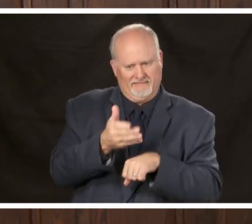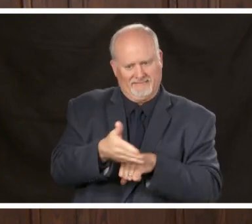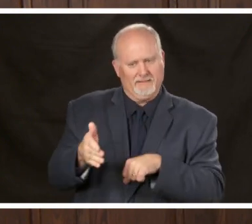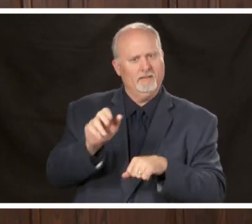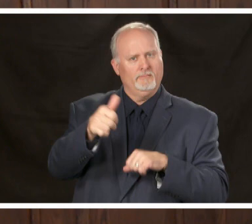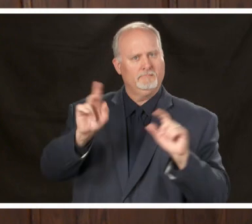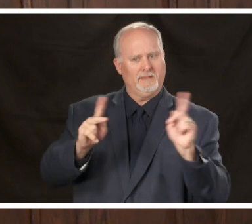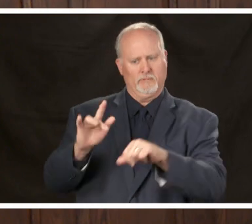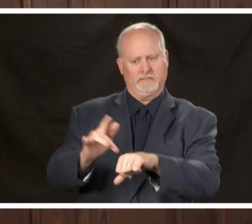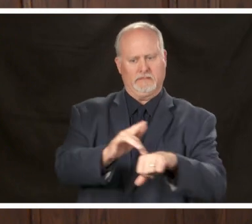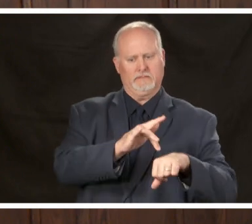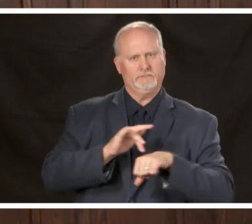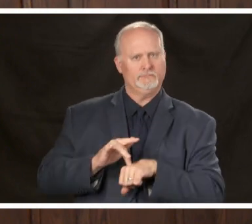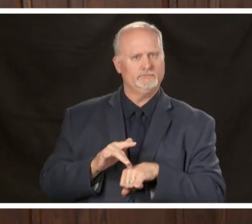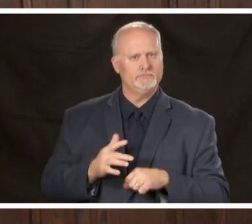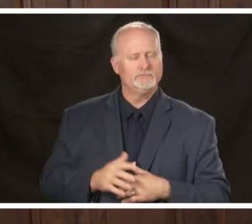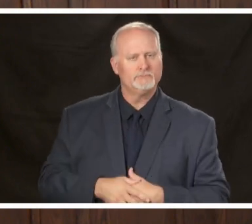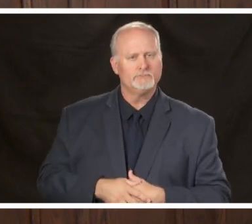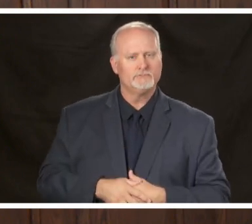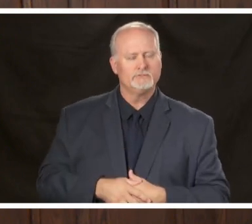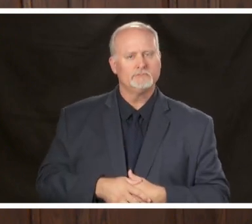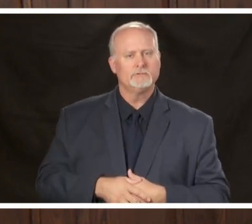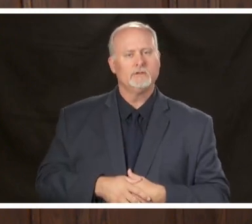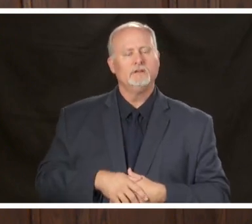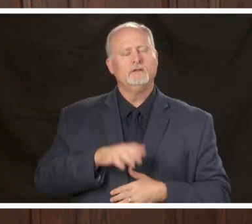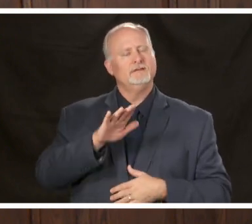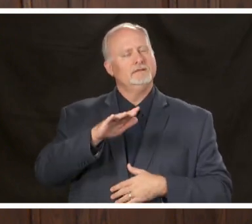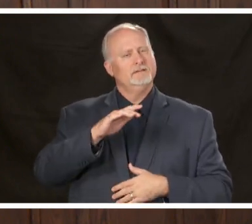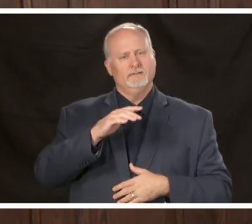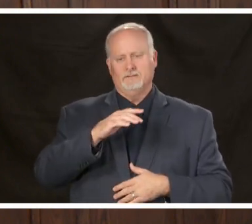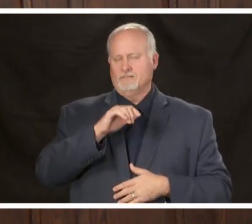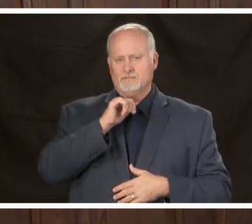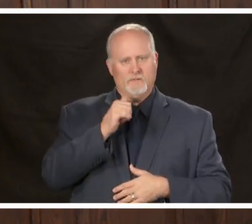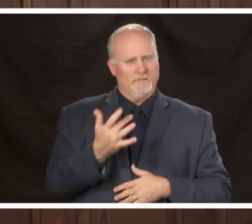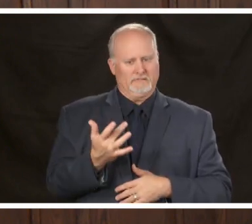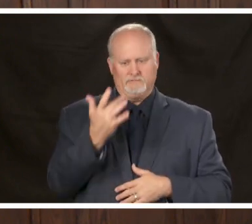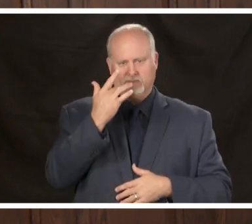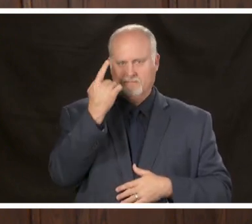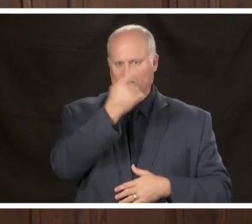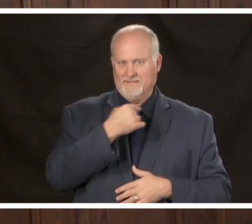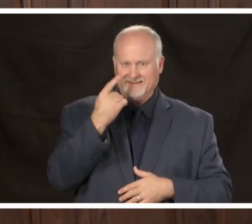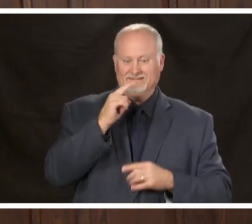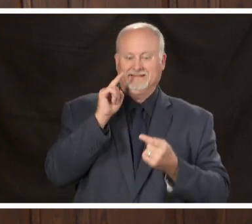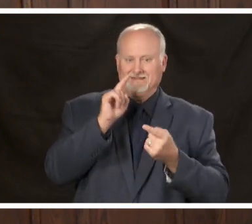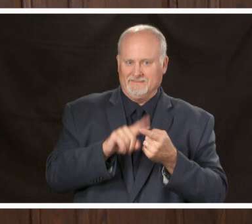surfaces refrain from touching your face until your hands are washed or sanitized